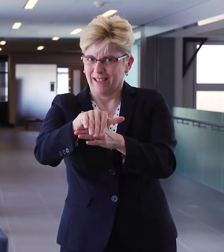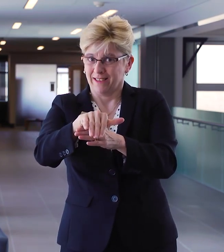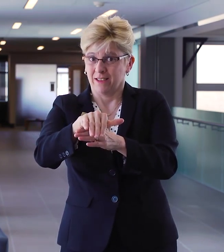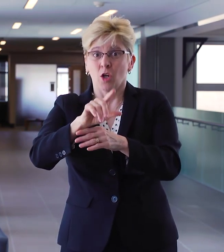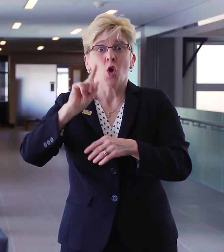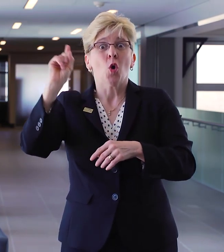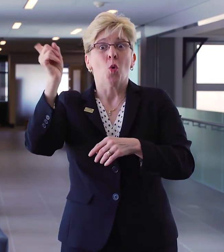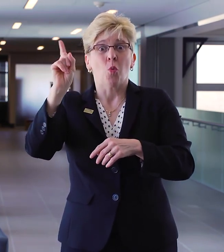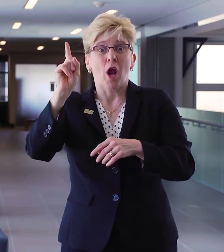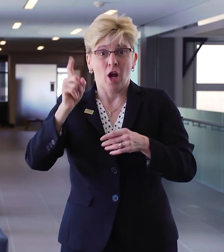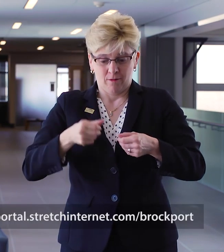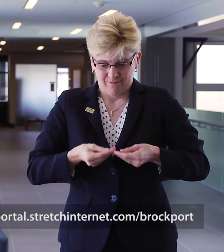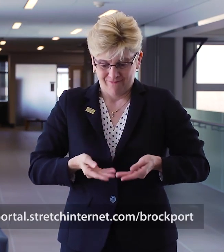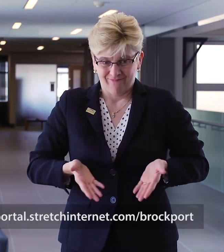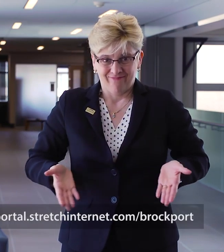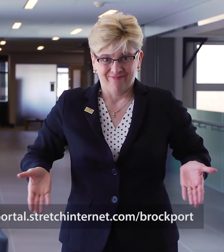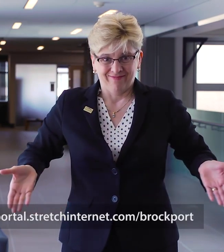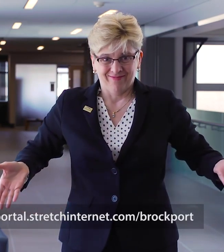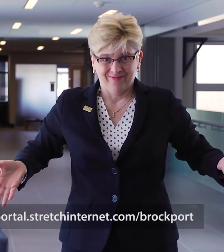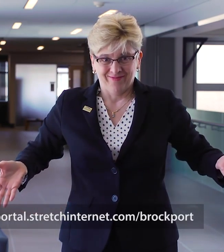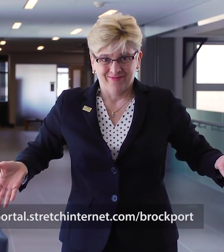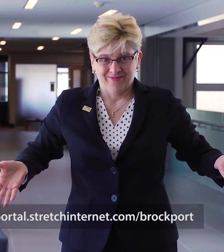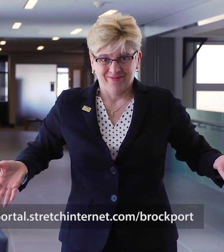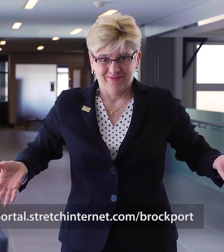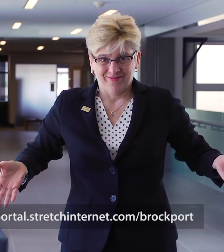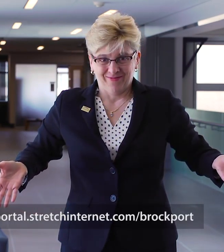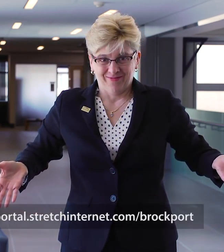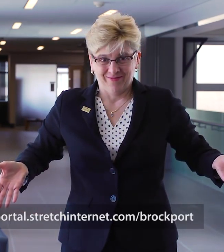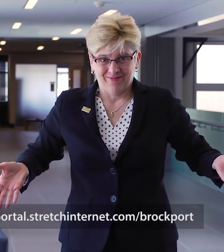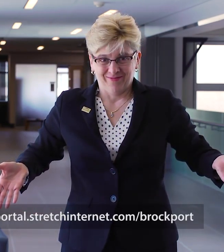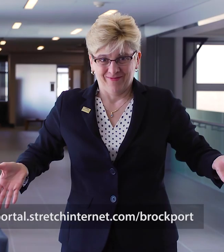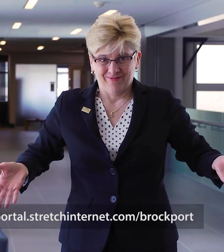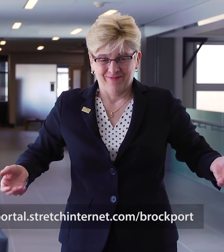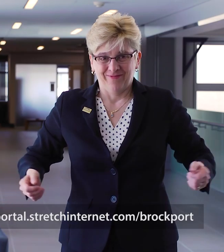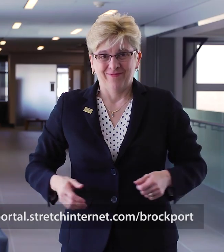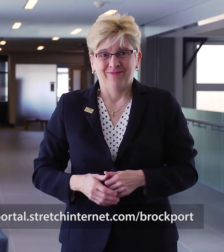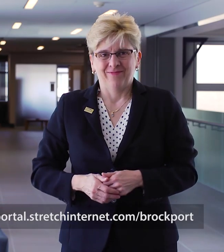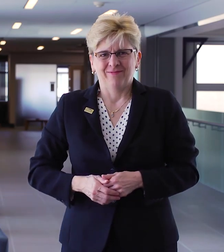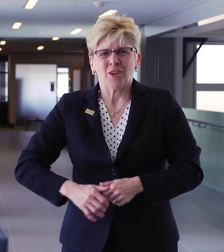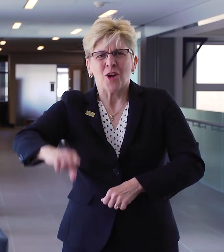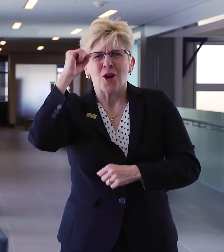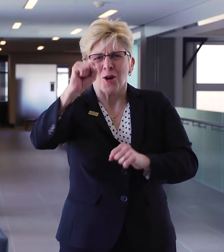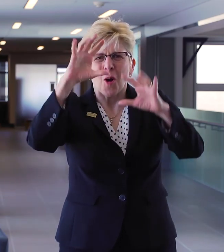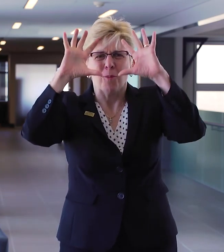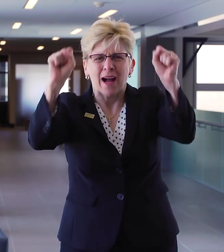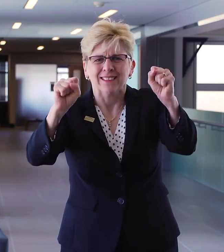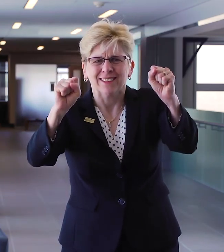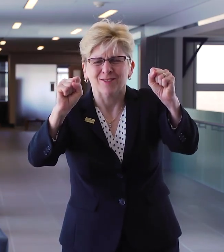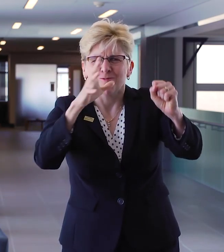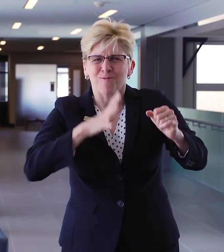We want to send you off with a vlog to congratulate you, root for you, and let you know that we will be watching you tonight.